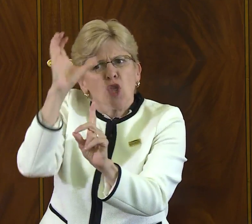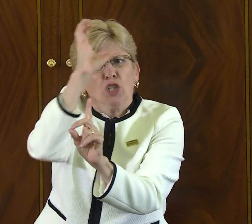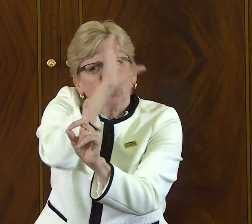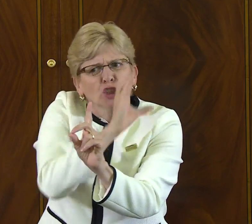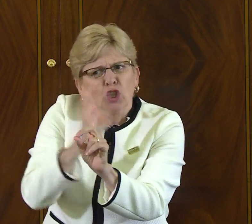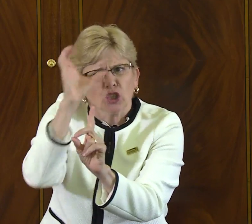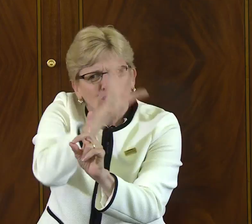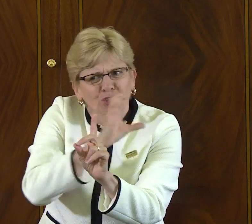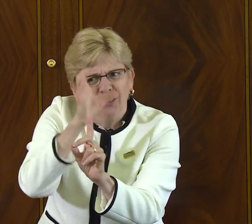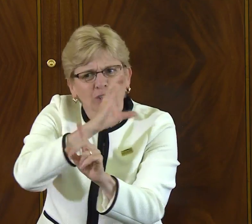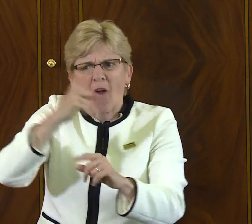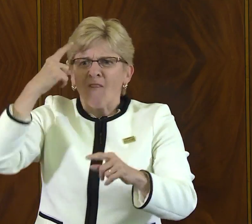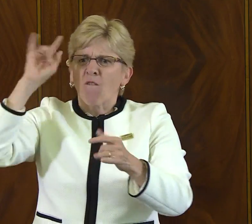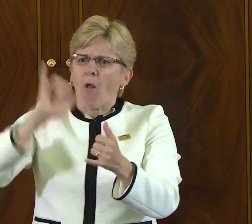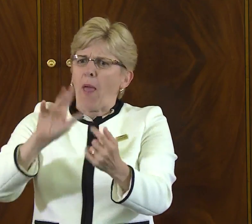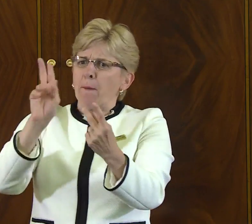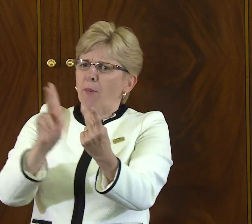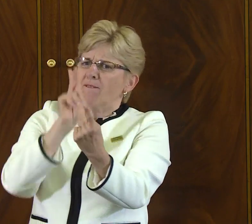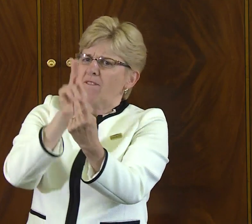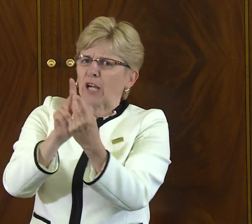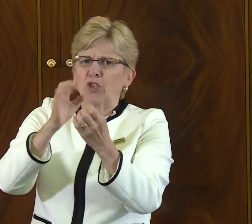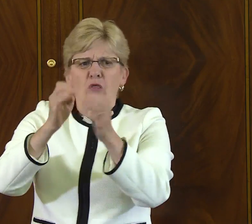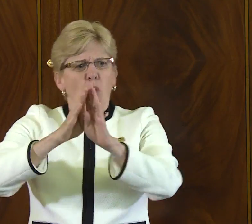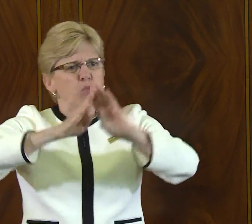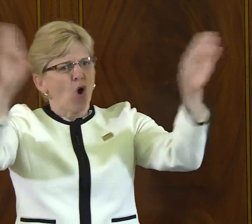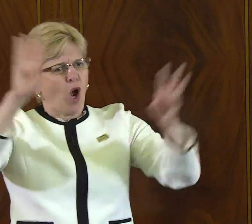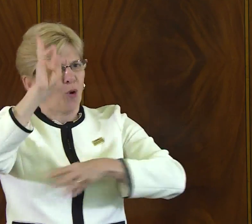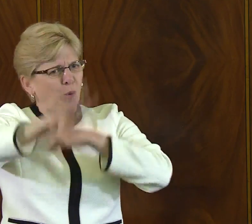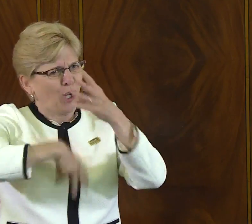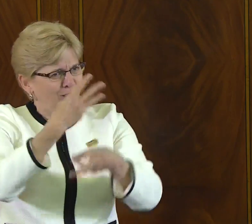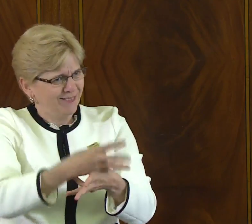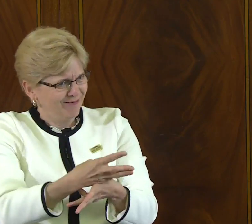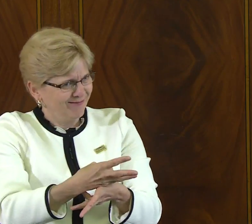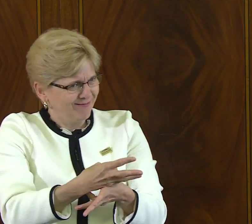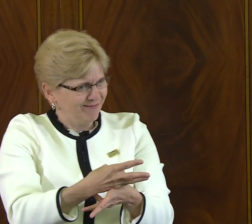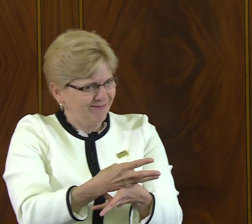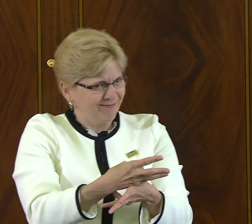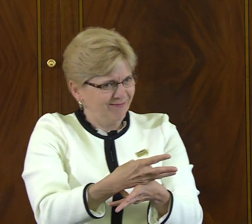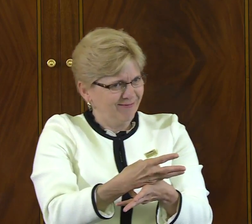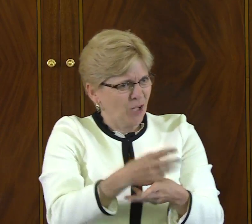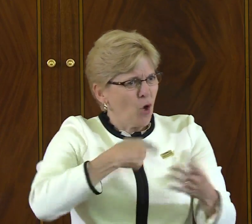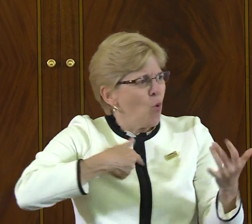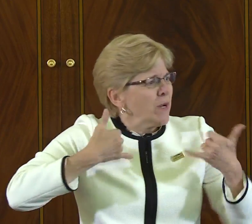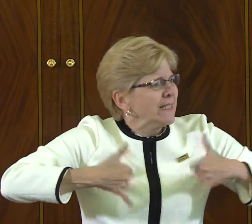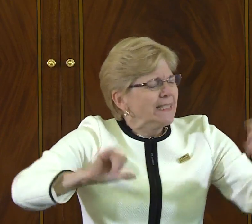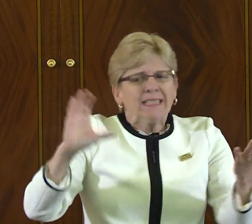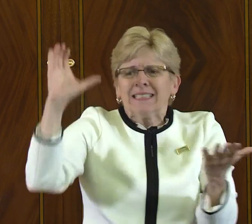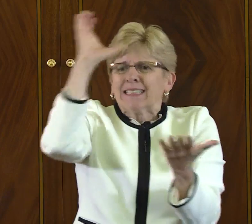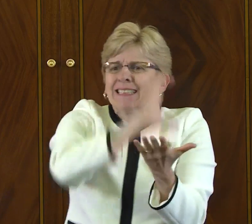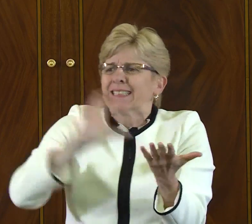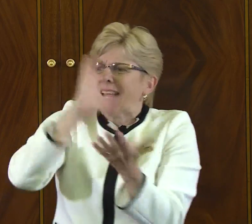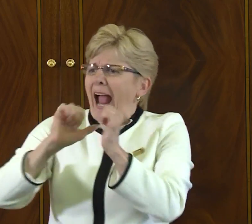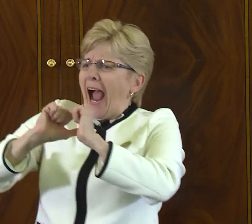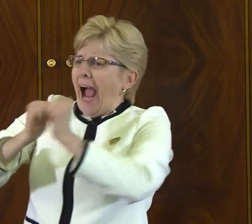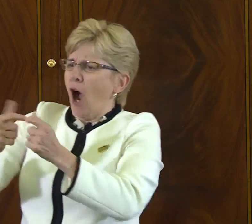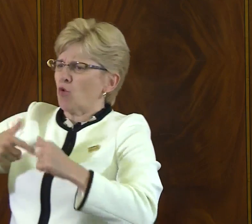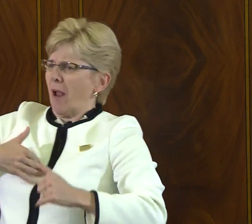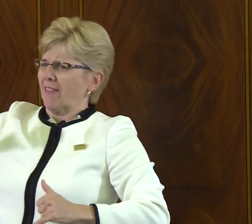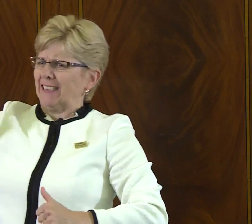you know we continue the search, the search for that perfect world that is more broad than the one where we live.